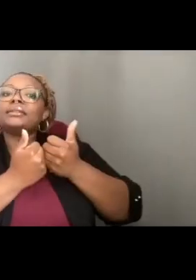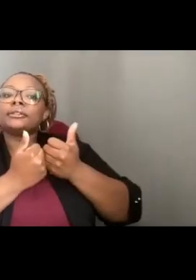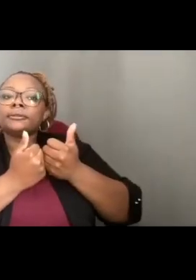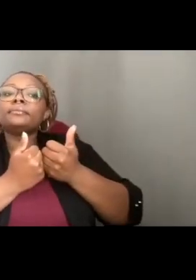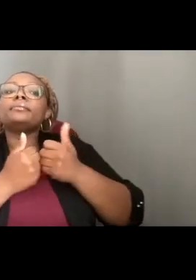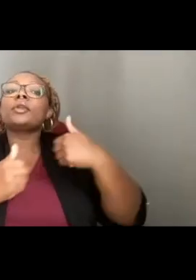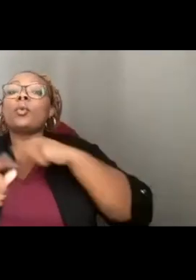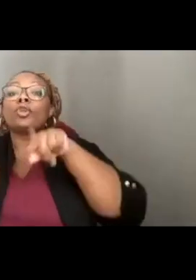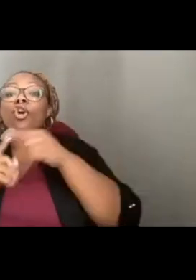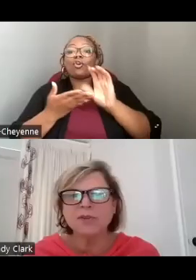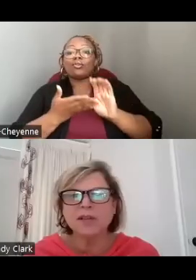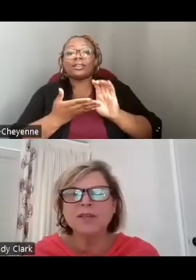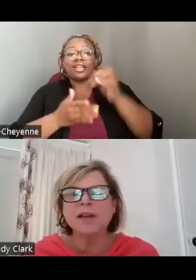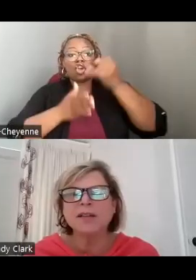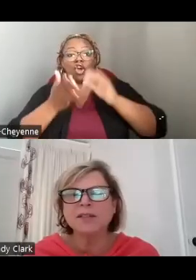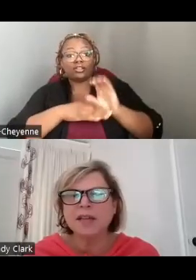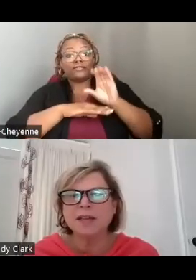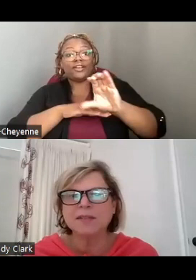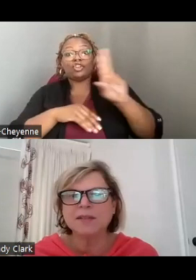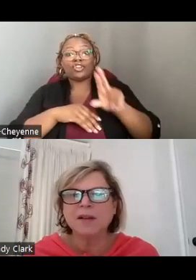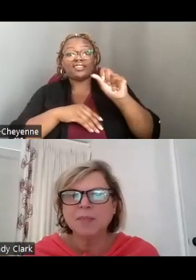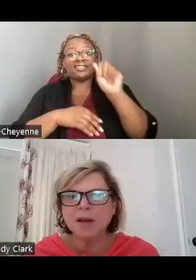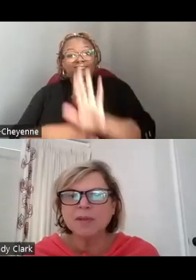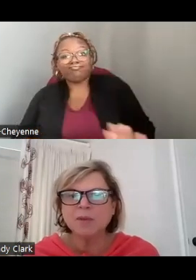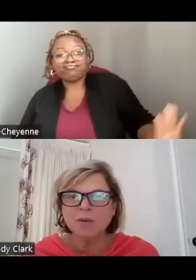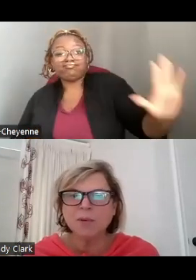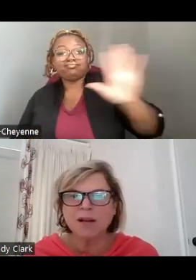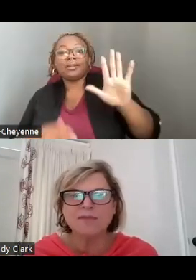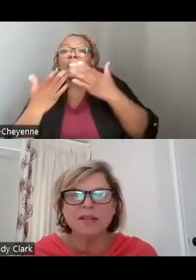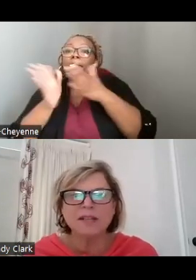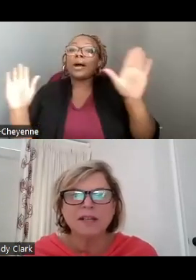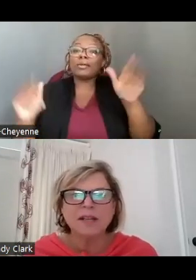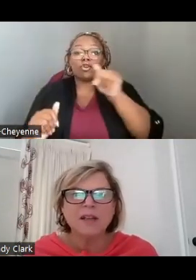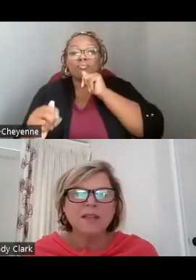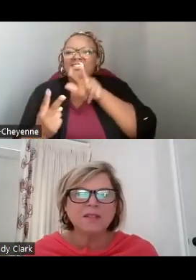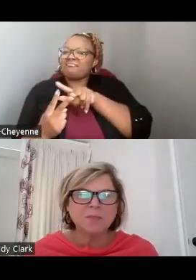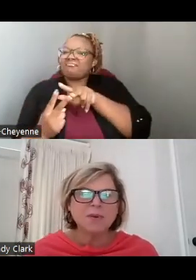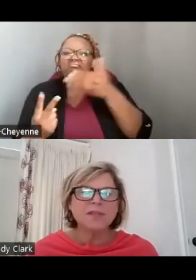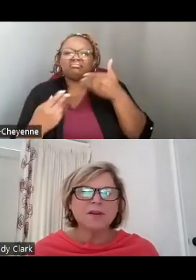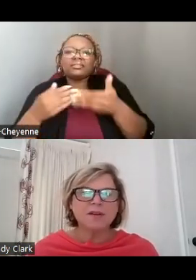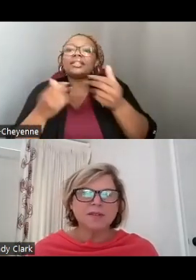WE ARE THE ONLY ARTS FUNDER IN THE UNITED STATES, PUBLIC OR PRIVATE, THAT SUPPORTS THE